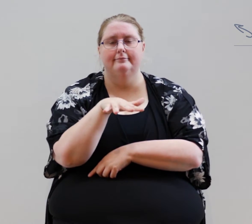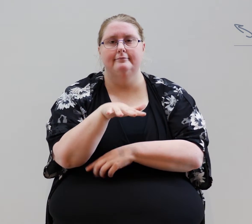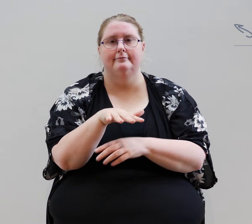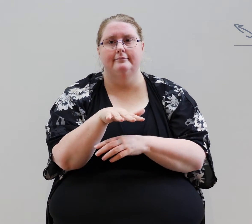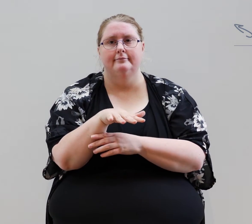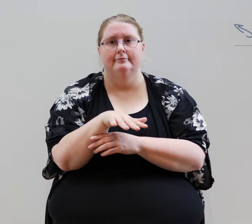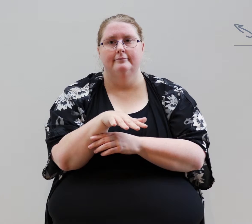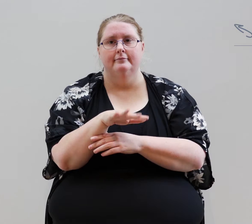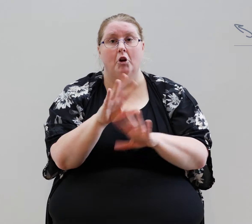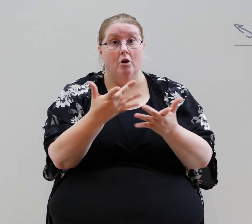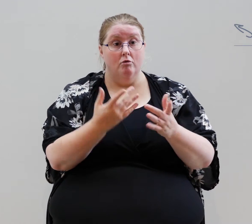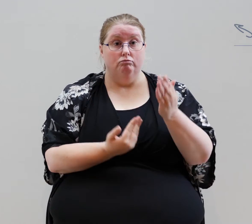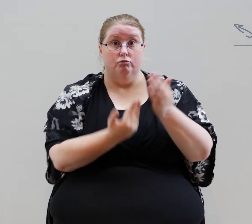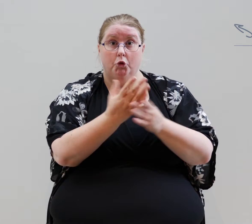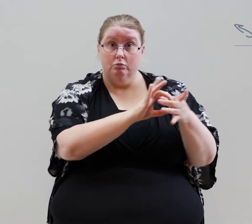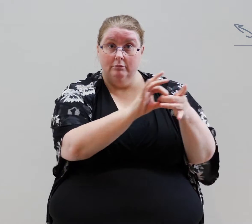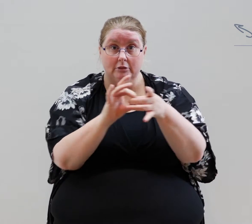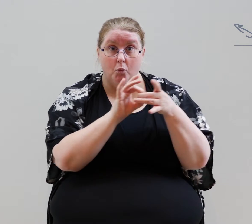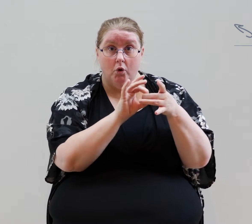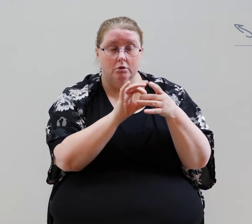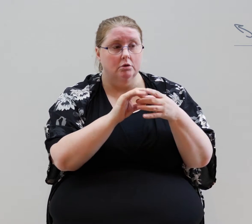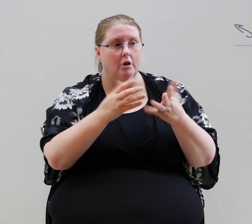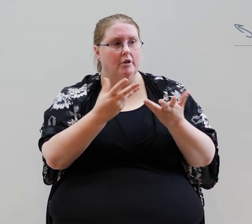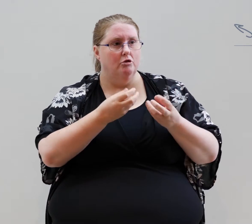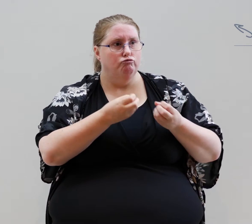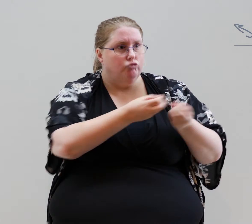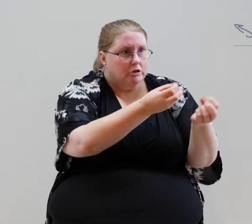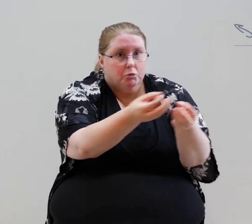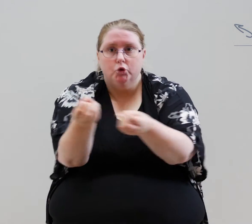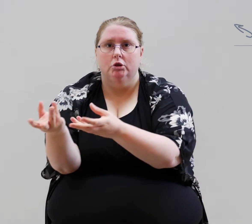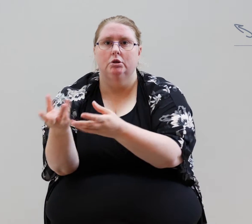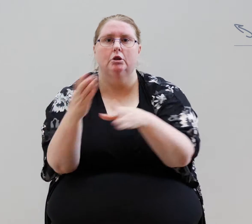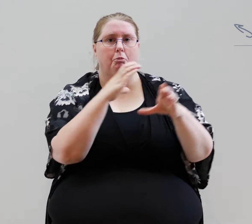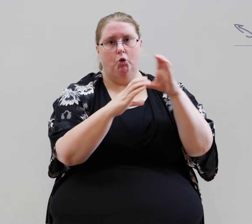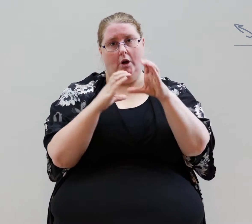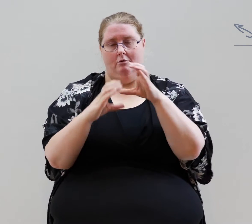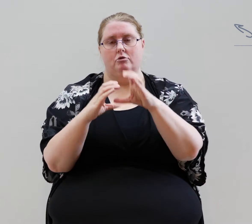new networks of distribution and communication